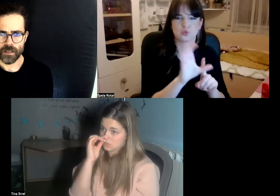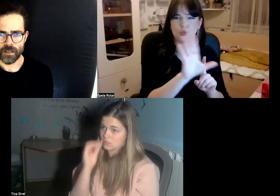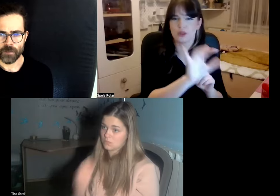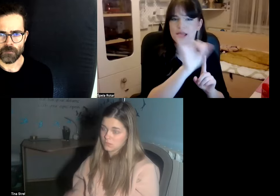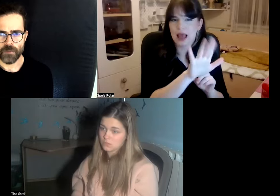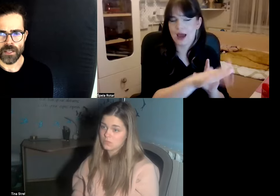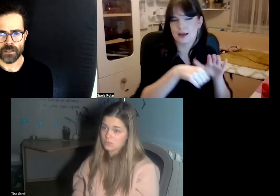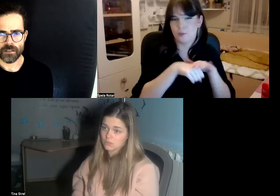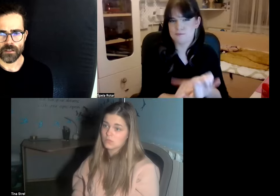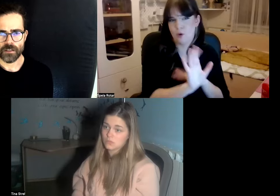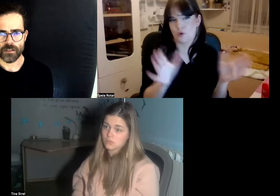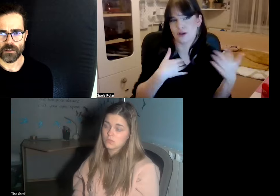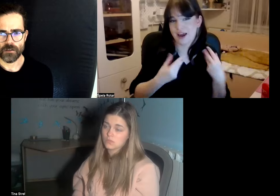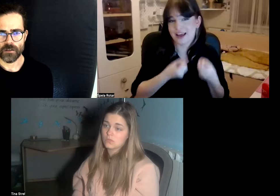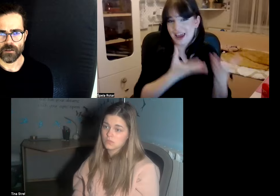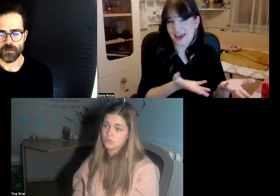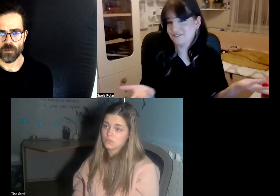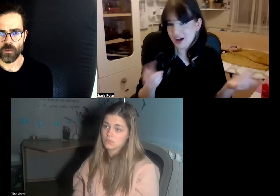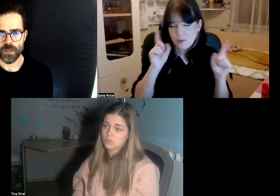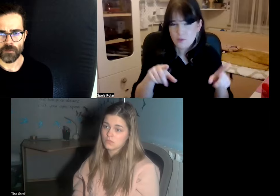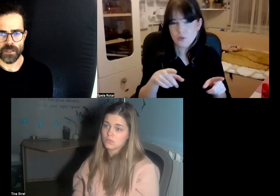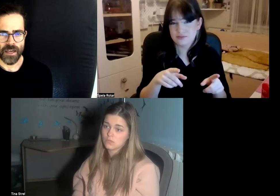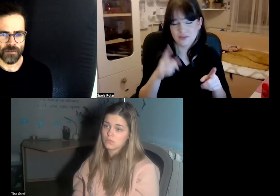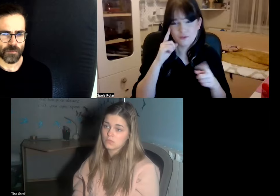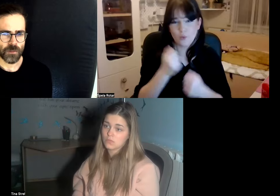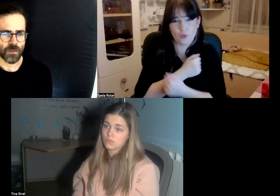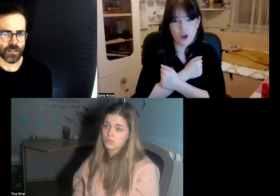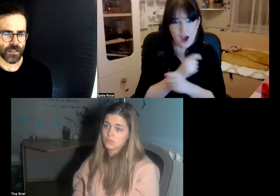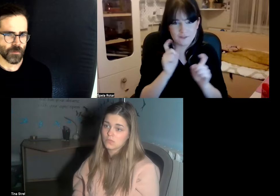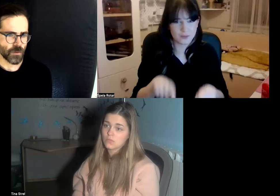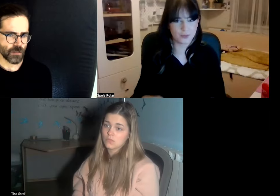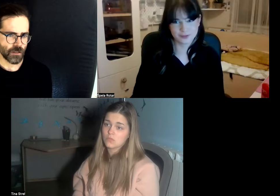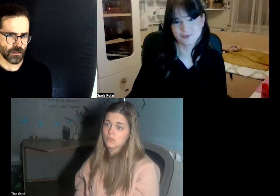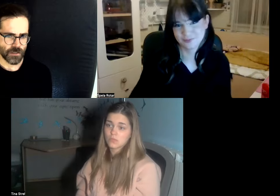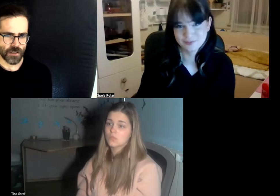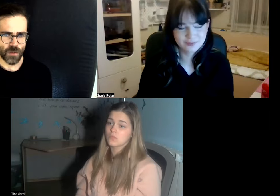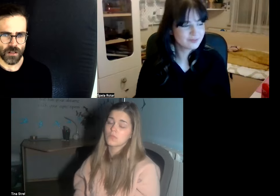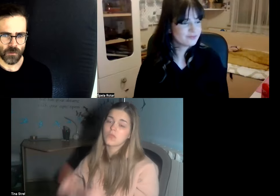I mean being we can be deaf but we can adapt to here in college as well